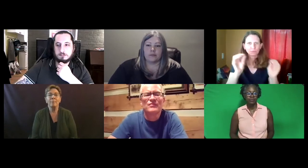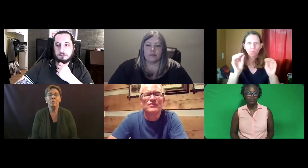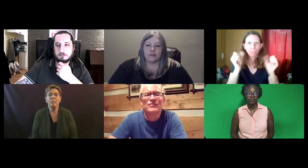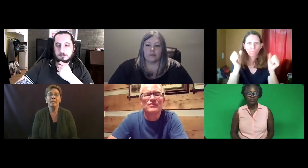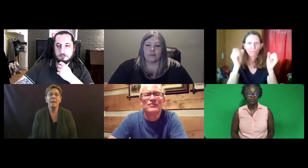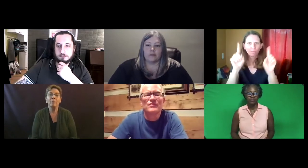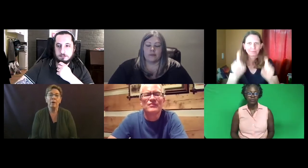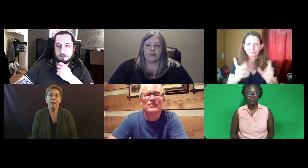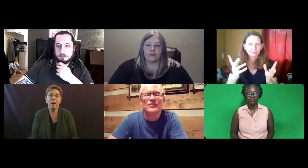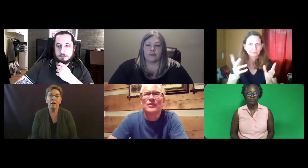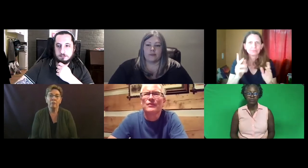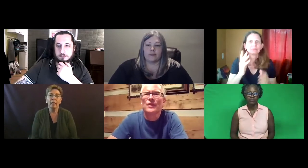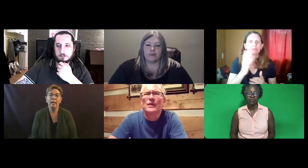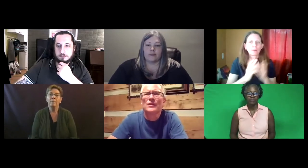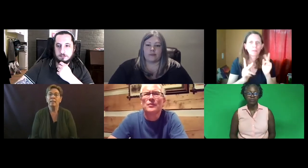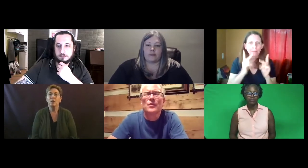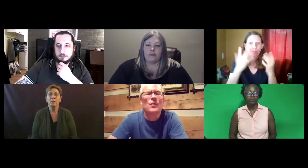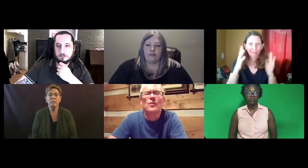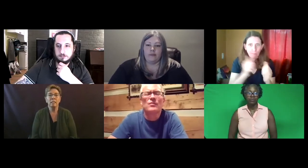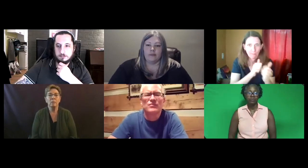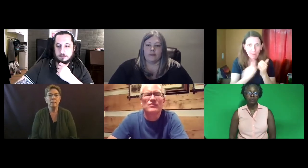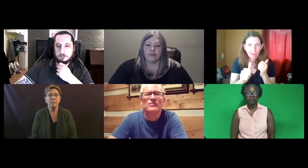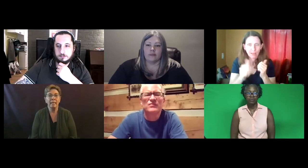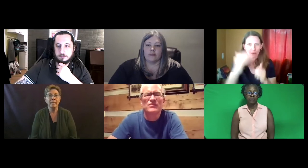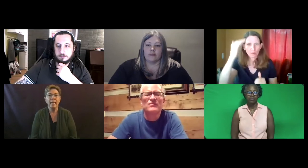It was a temporary offering, because no testing was in place.